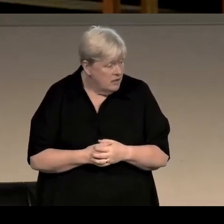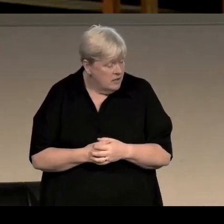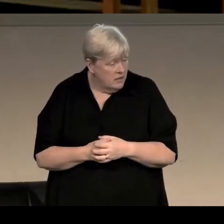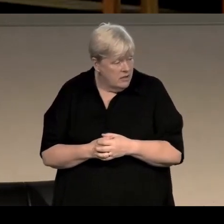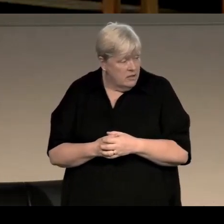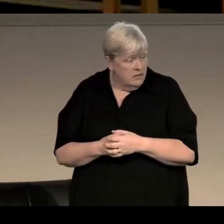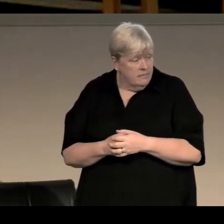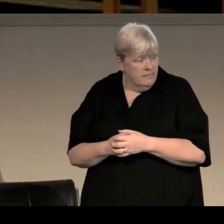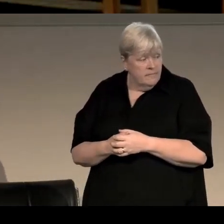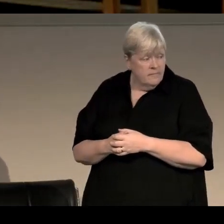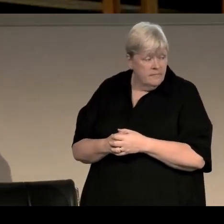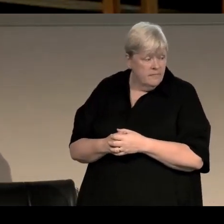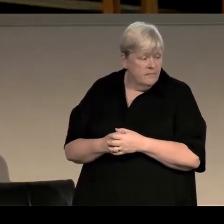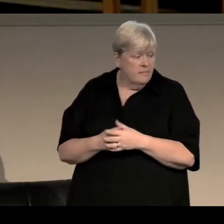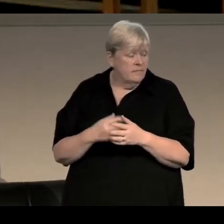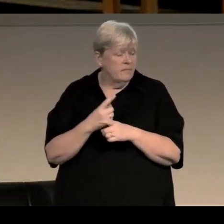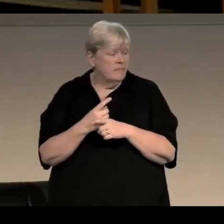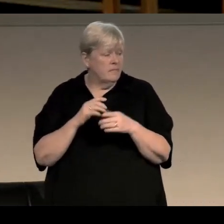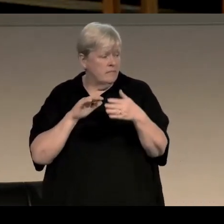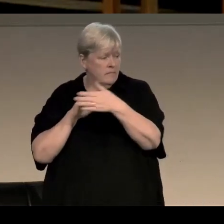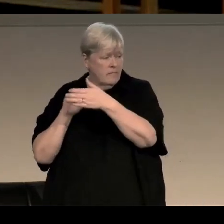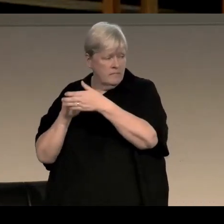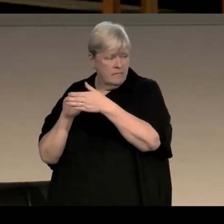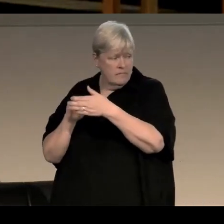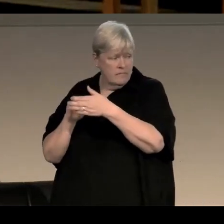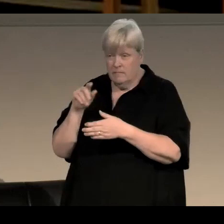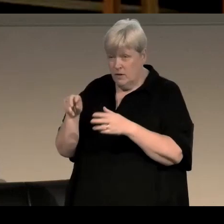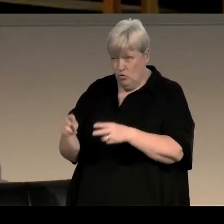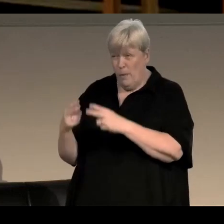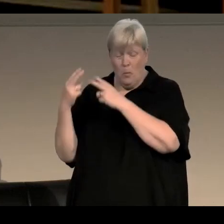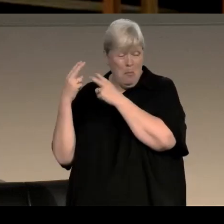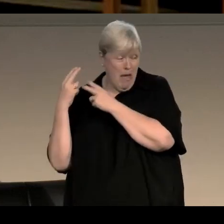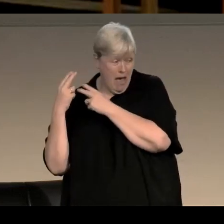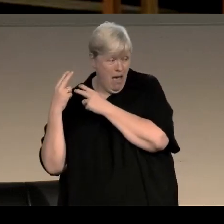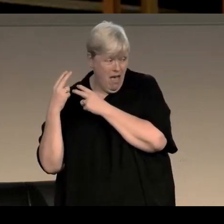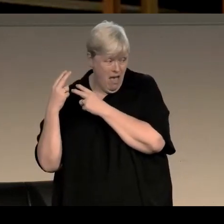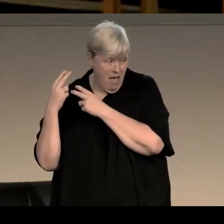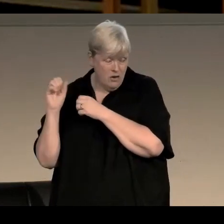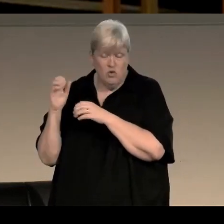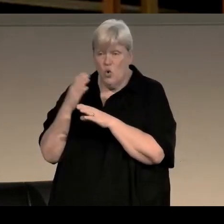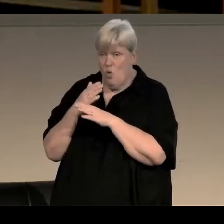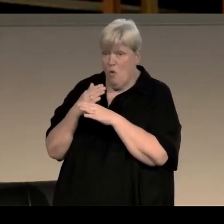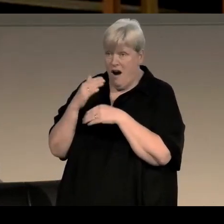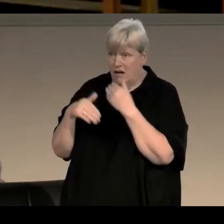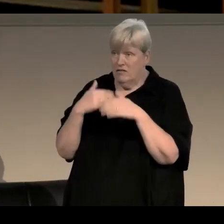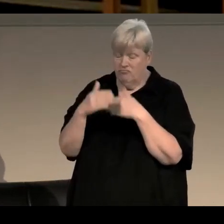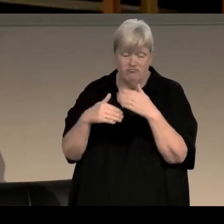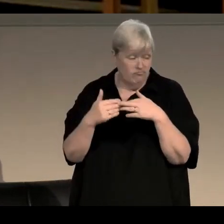Sort of expanding our scope out a wee bit, when you look back over your works over the years, all your novels,